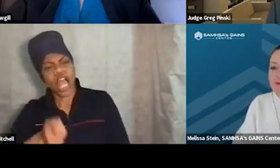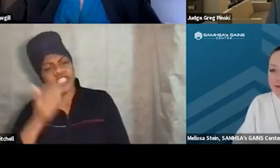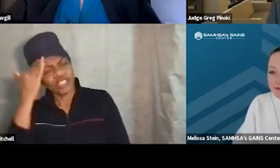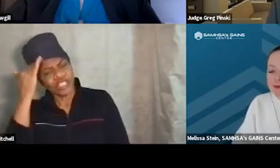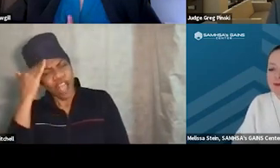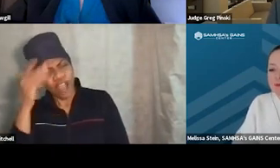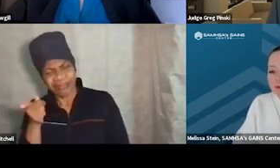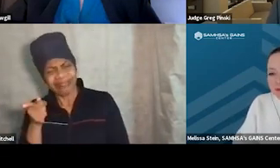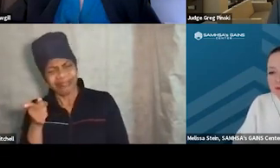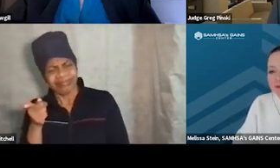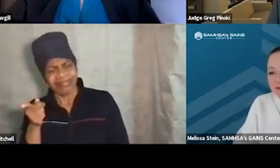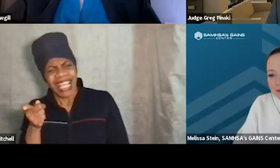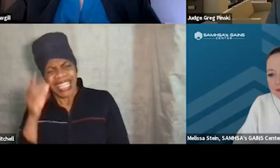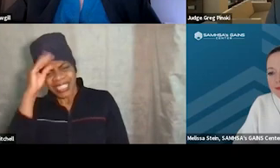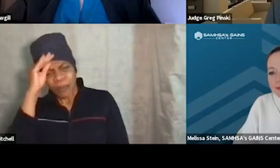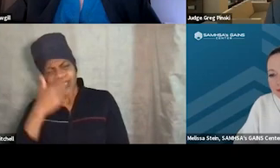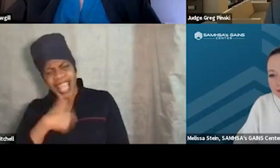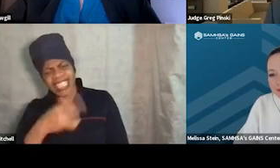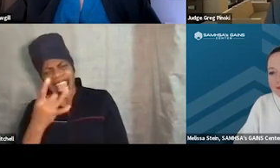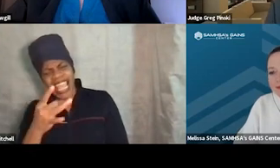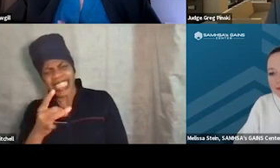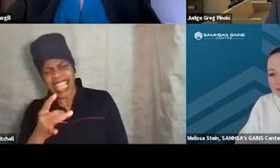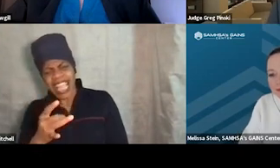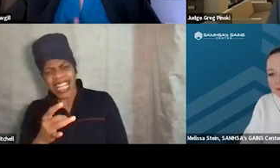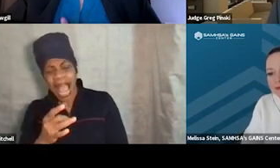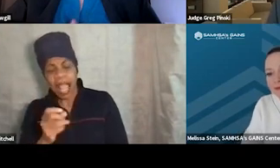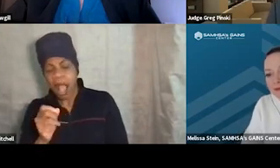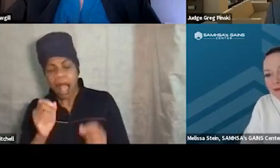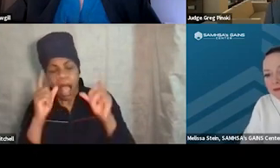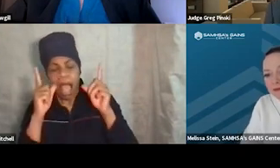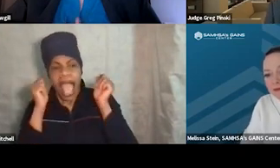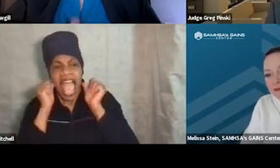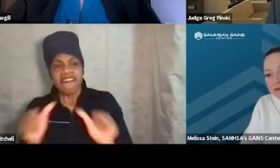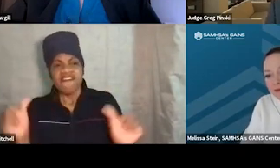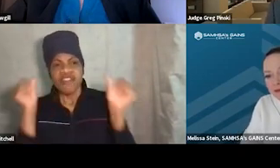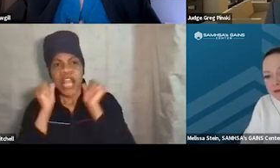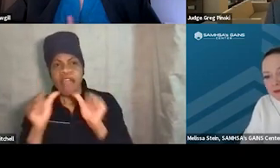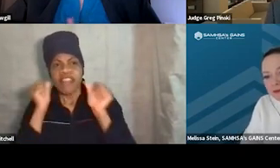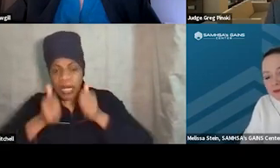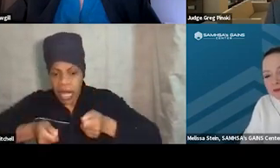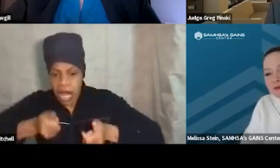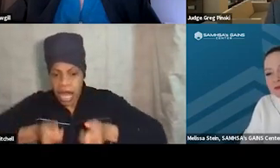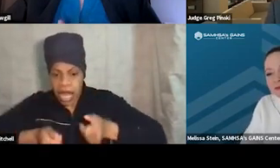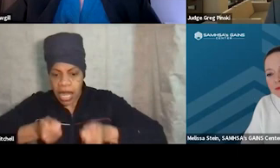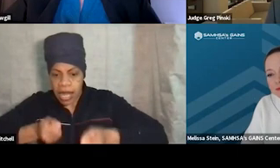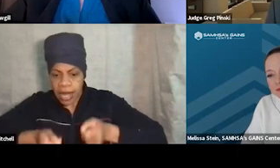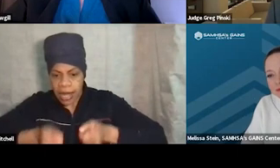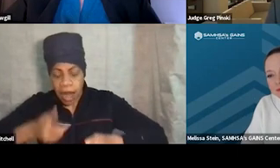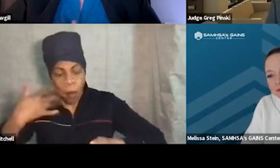this guy's spending all waking hours on his Xbox." And, boy, maybe,